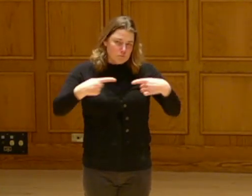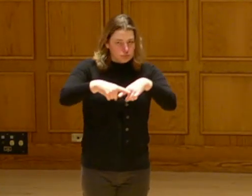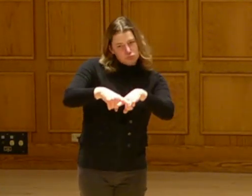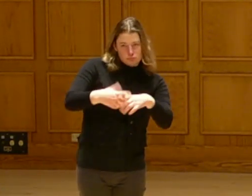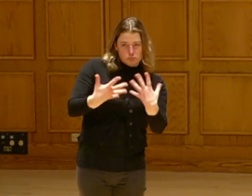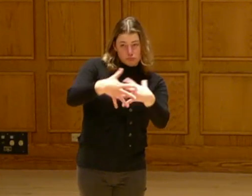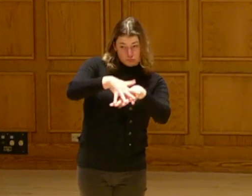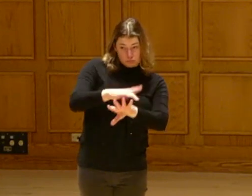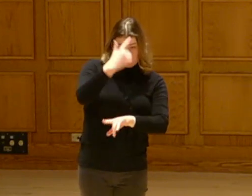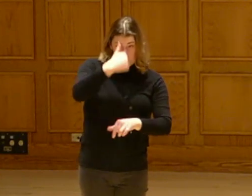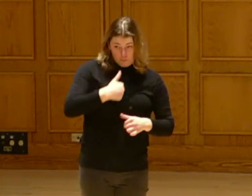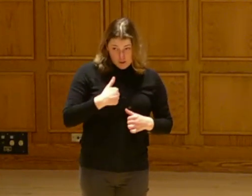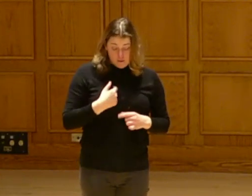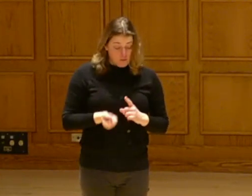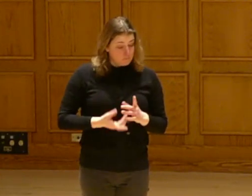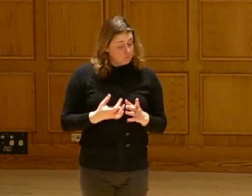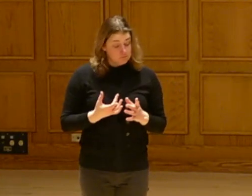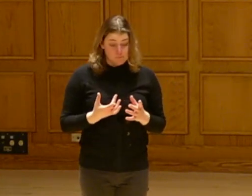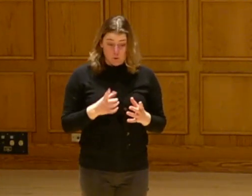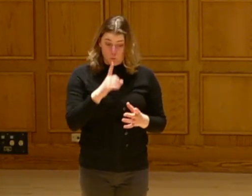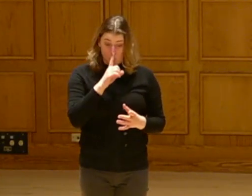Those are the two intersections that really kind of intersect for me.